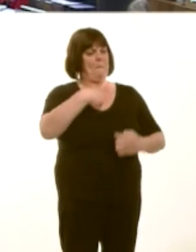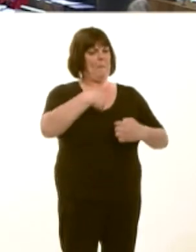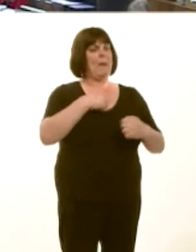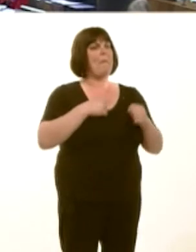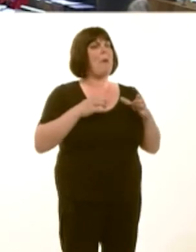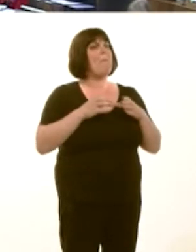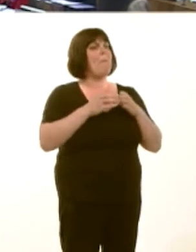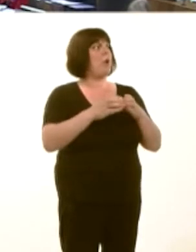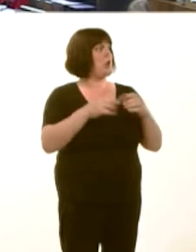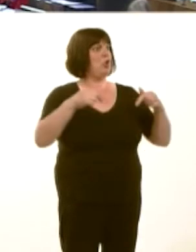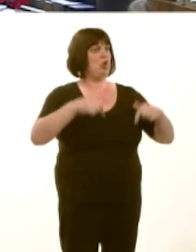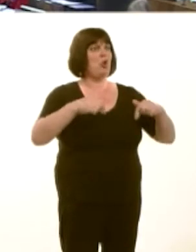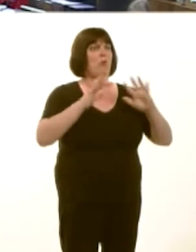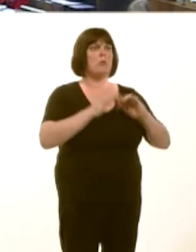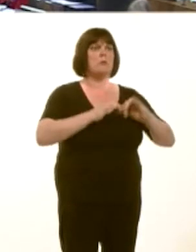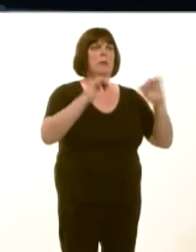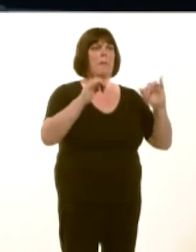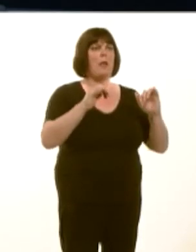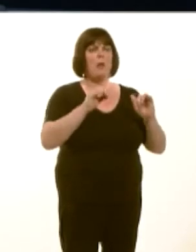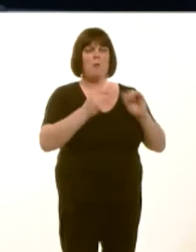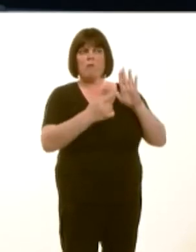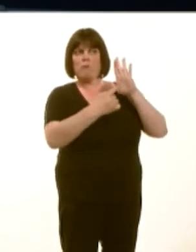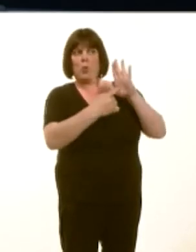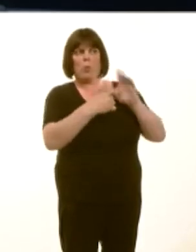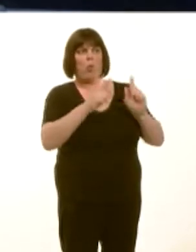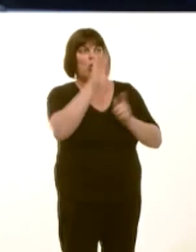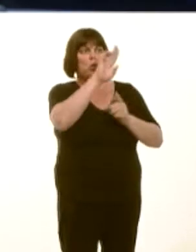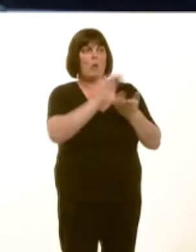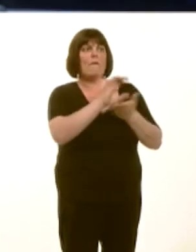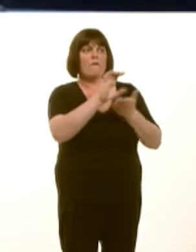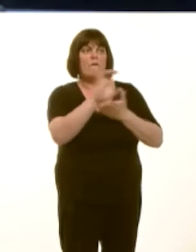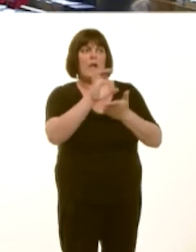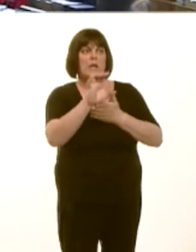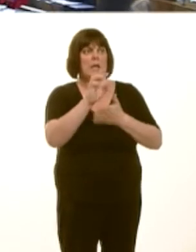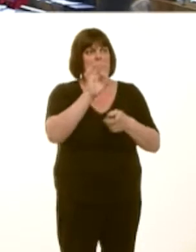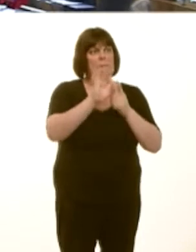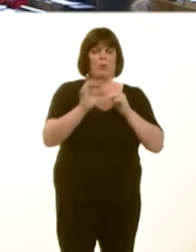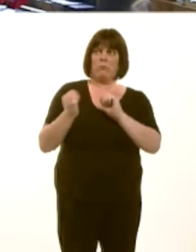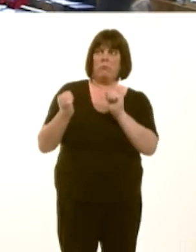this Chamber have always made schools funding a priority when discussing budget agreements with you.